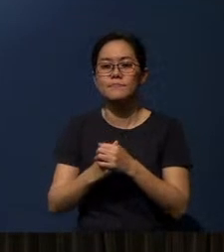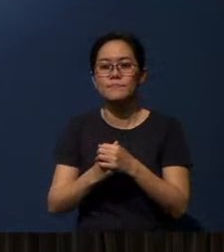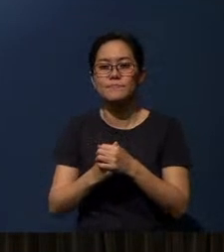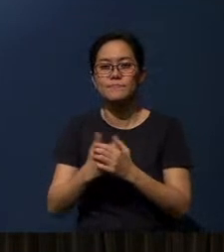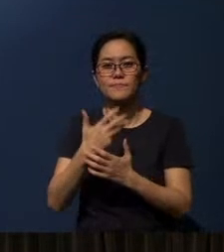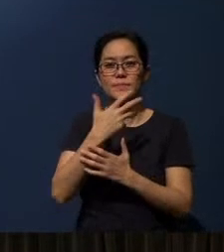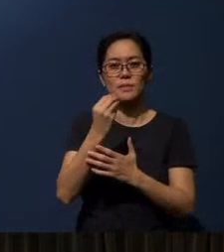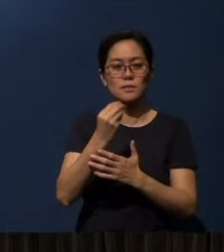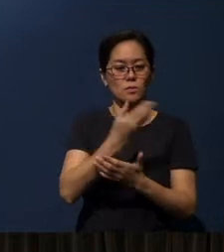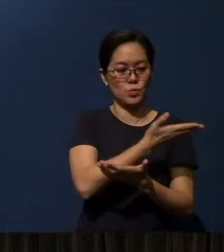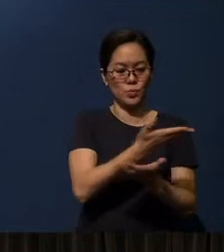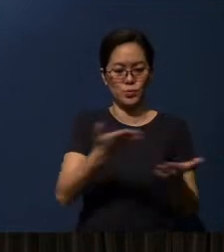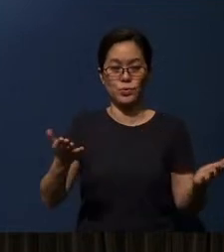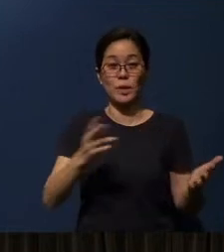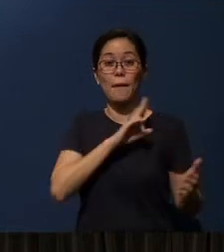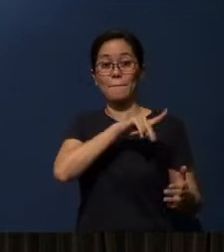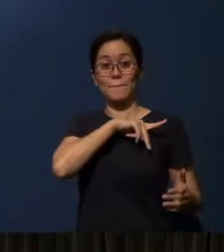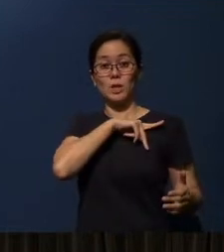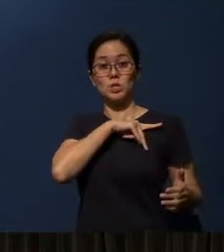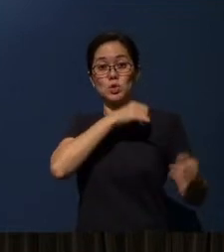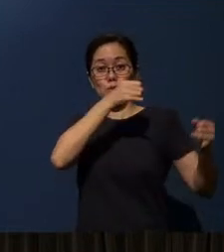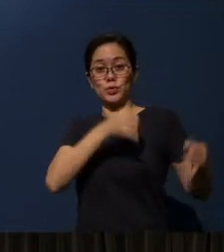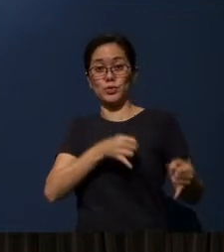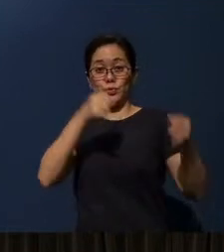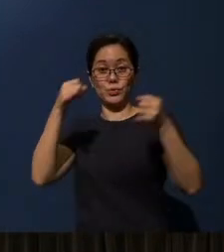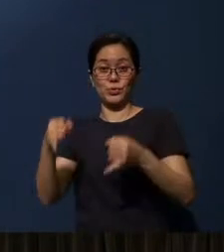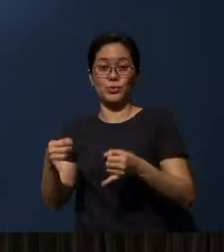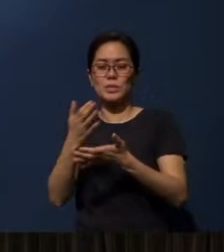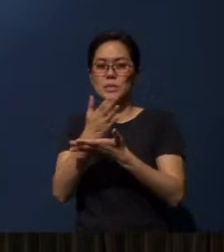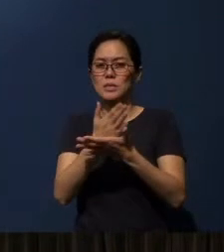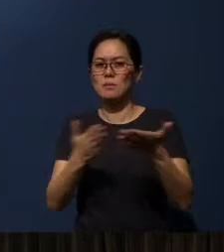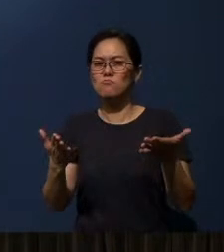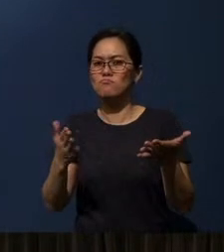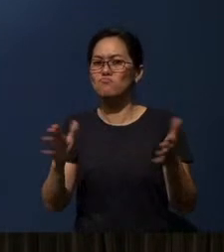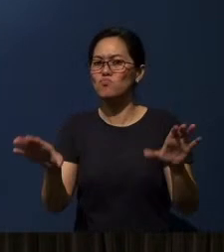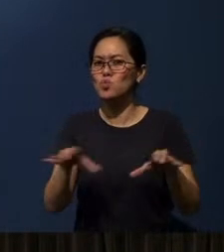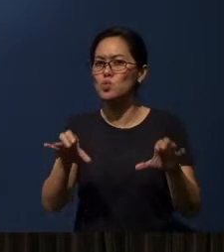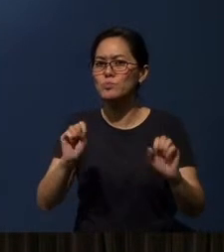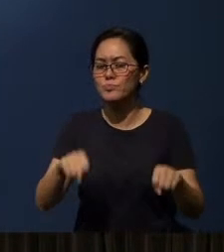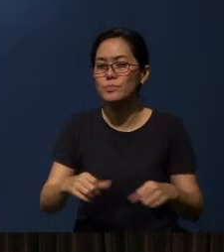And so this is on a very personal level. So it's something that's very doable for all of us,